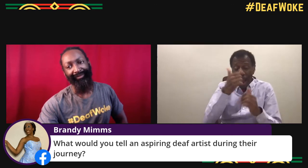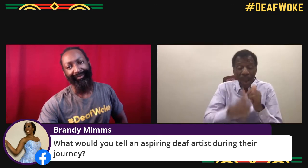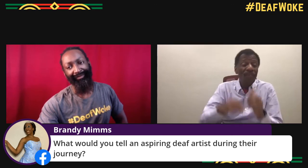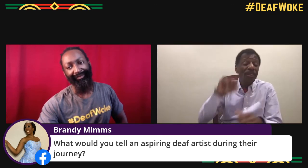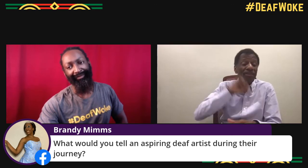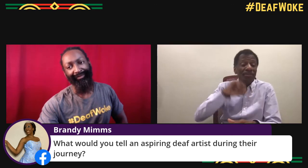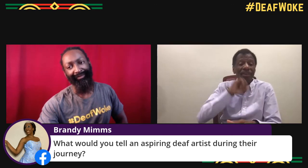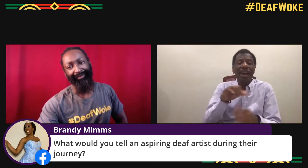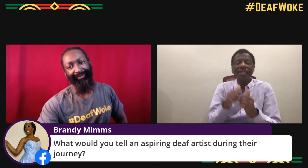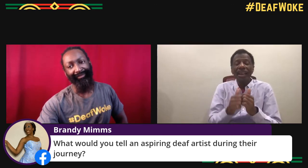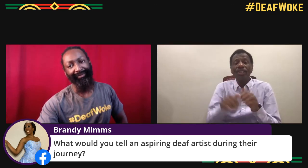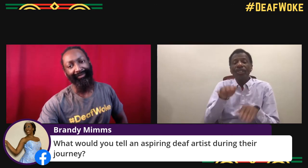be willing to take on.